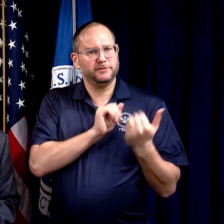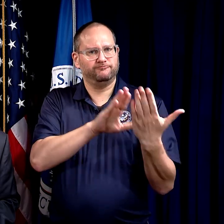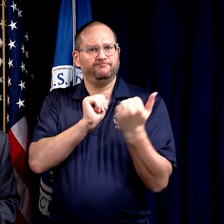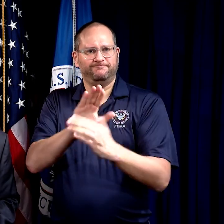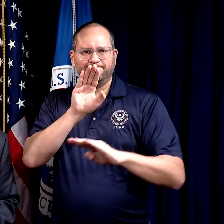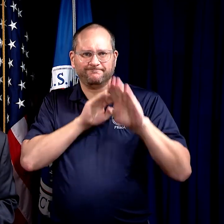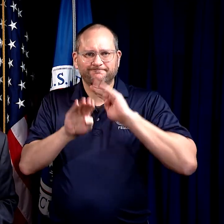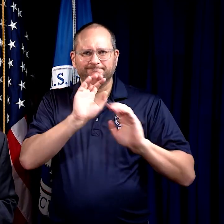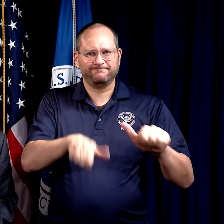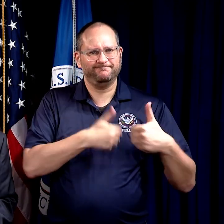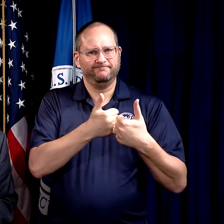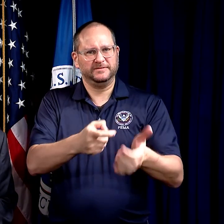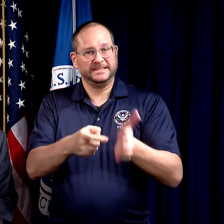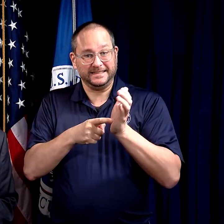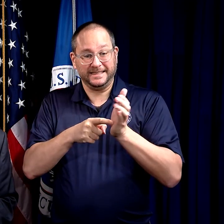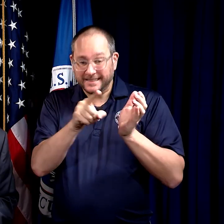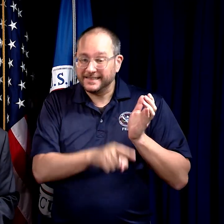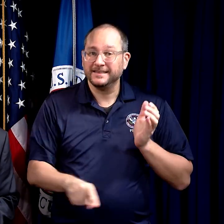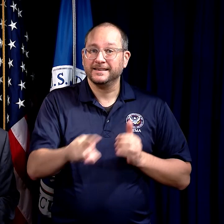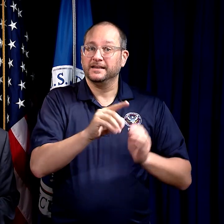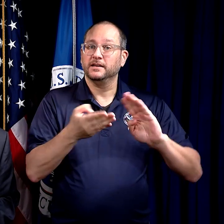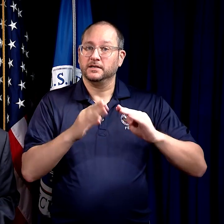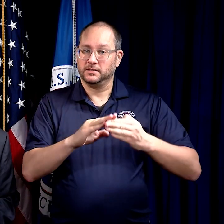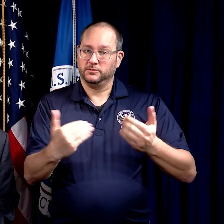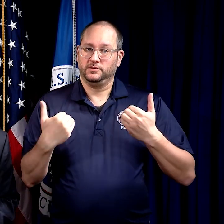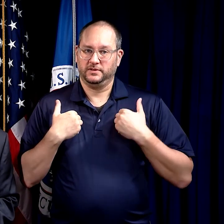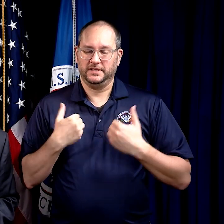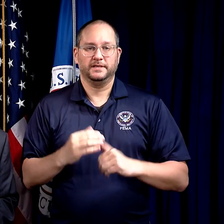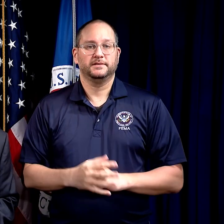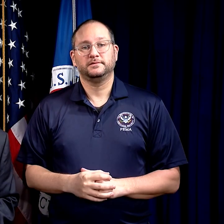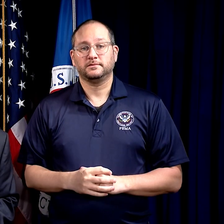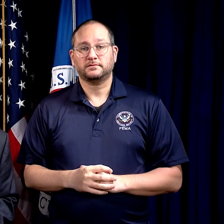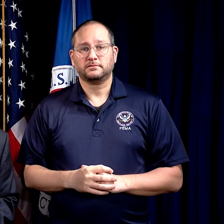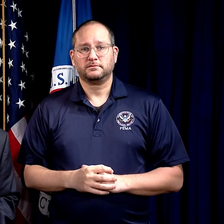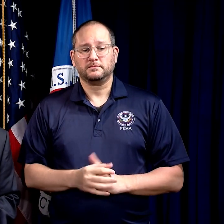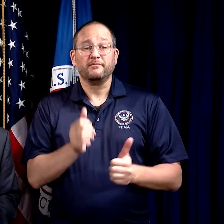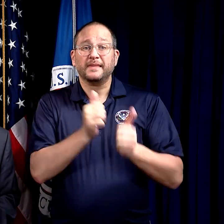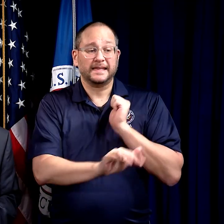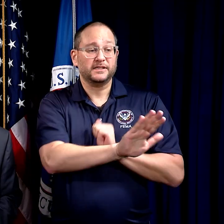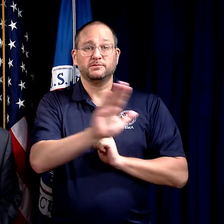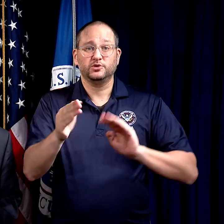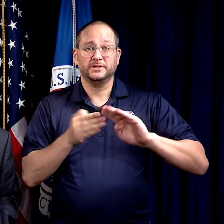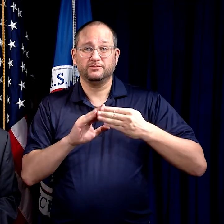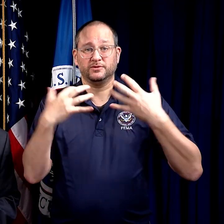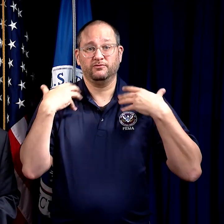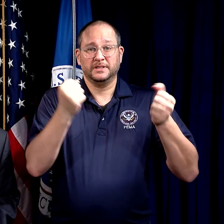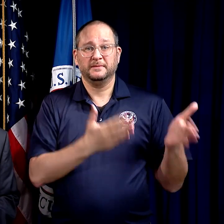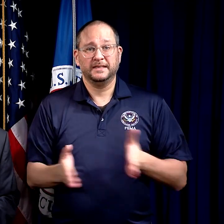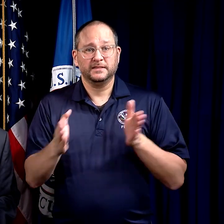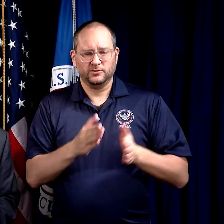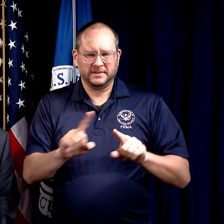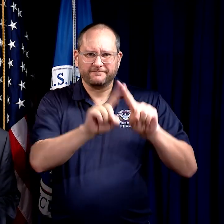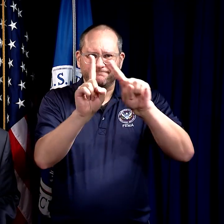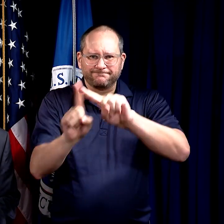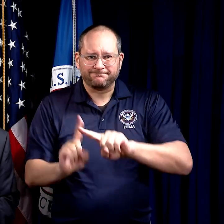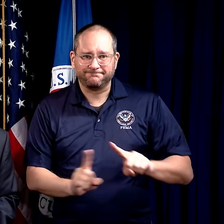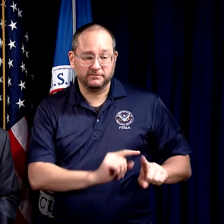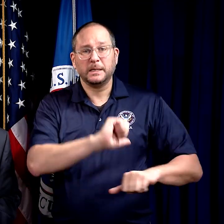and addressing various challenges and needs the community has. Each community’s recovery plan will be different